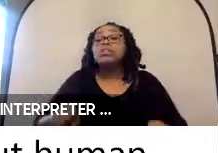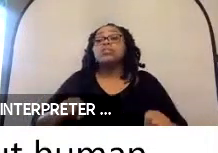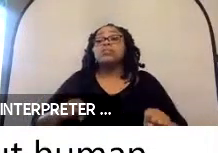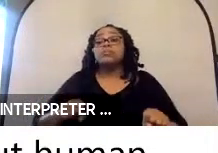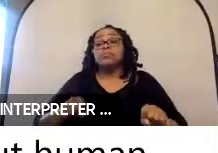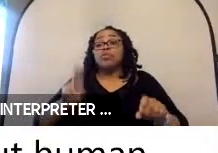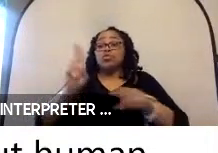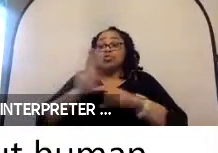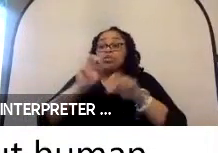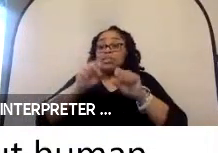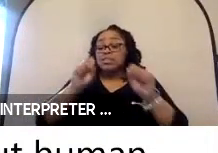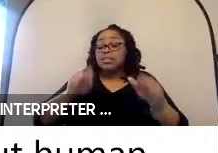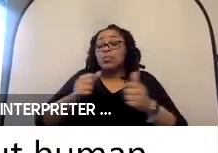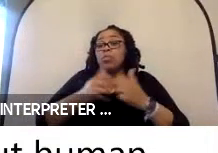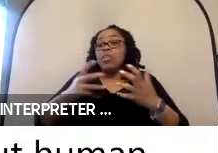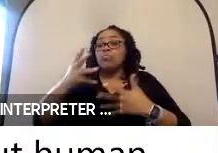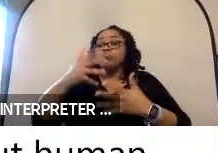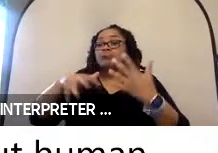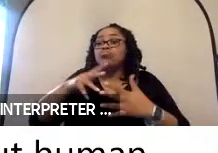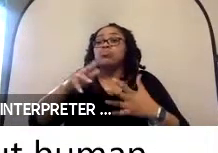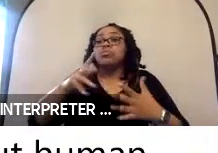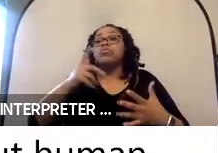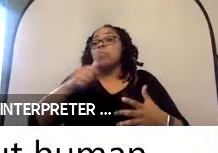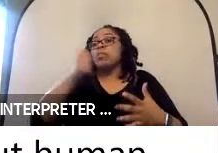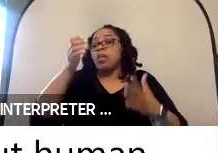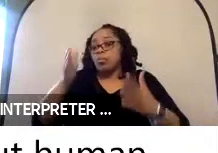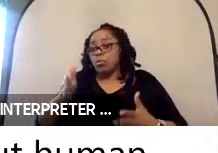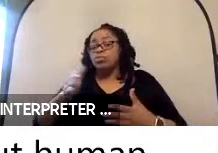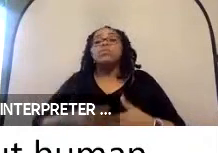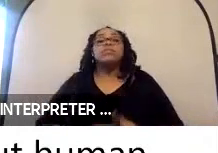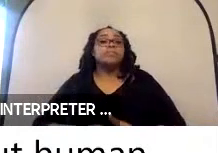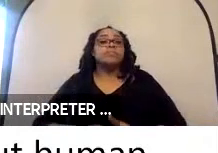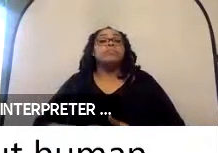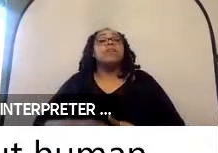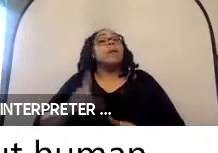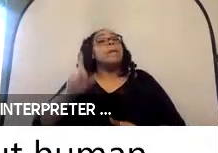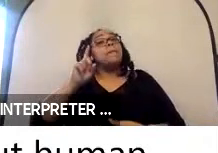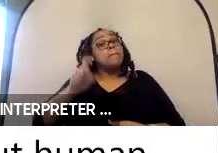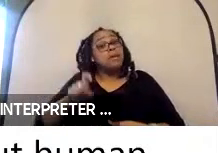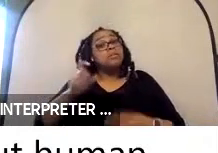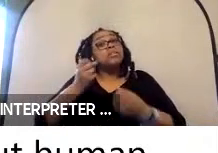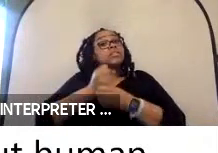system without interaction from anyone else. It had to be safe. We have to keep the rider